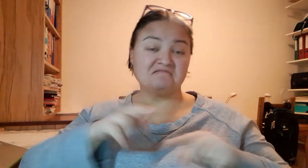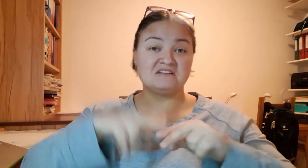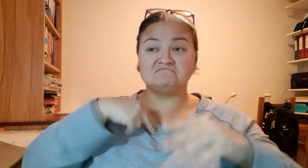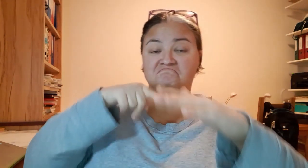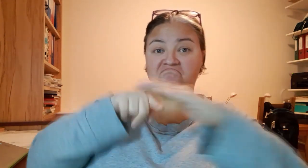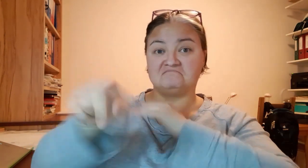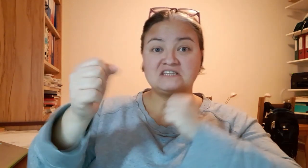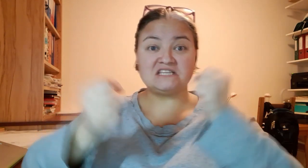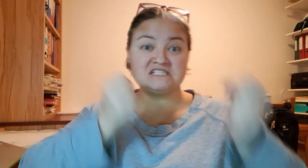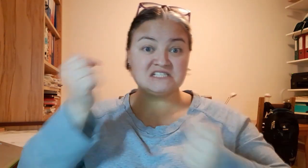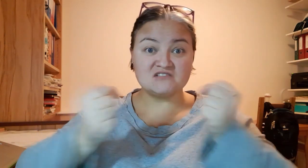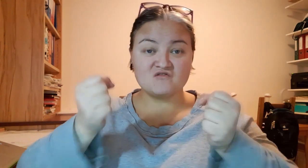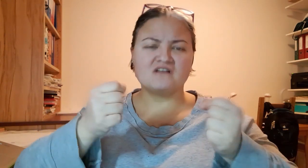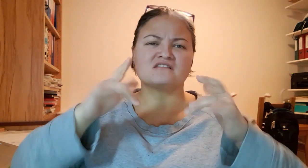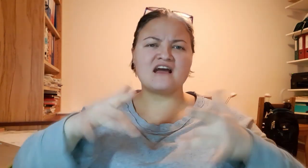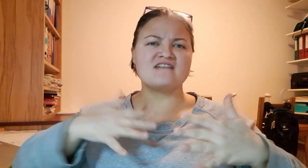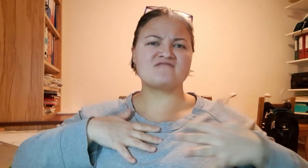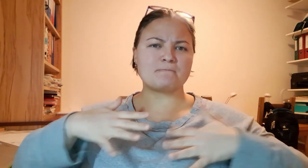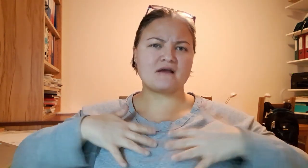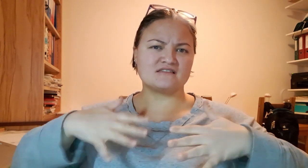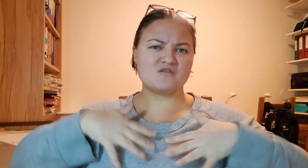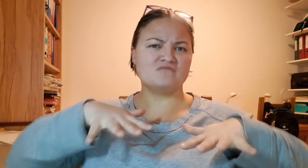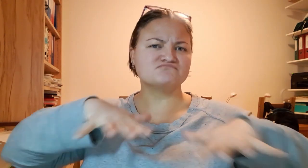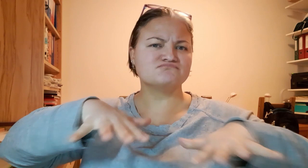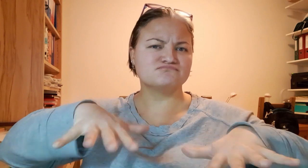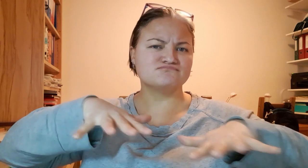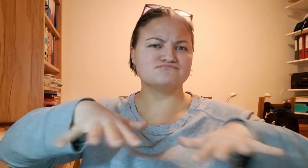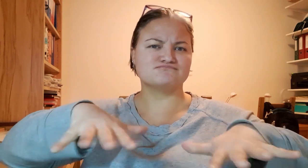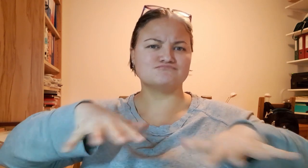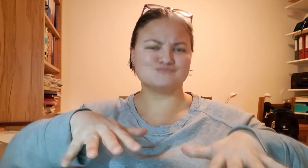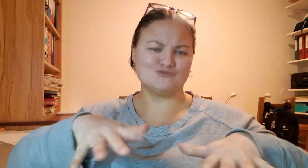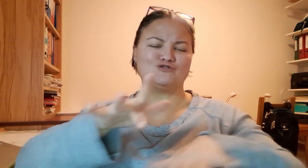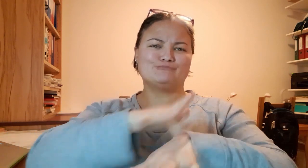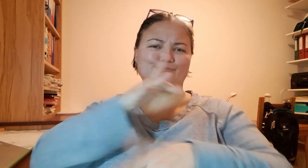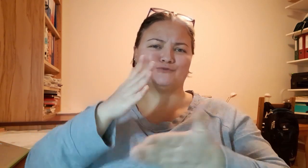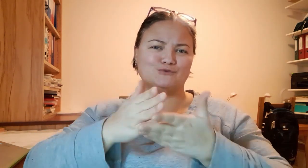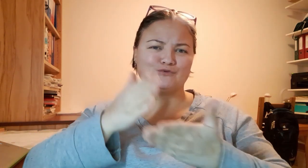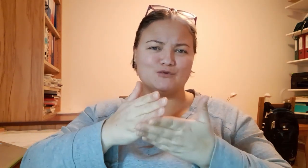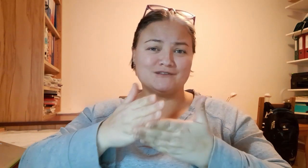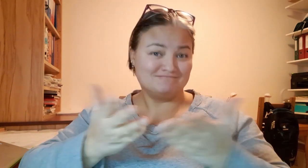If I go to a disco I can feel the vibrations... I feel music.